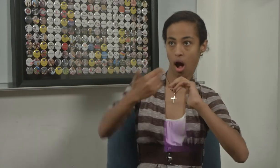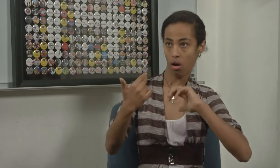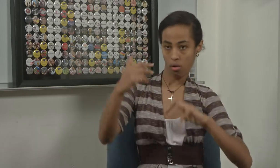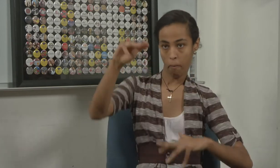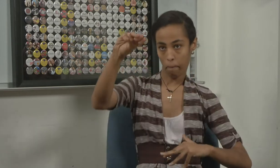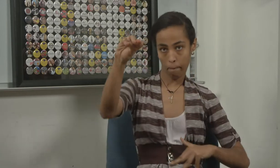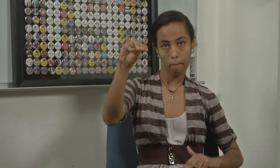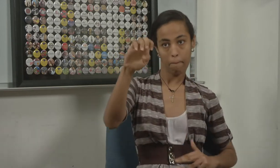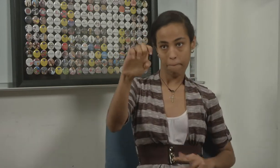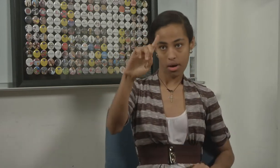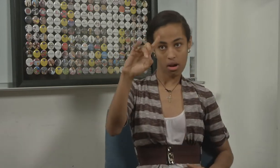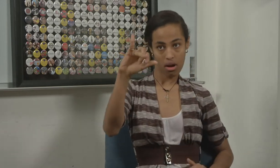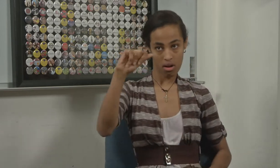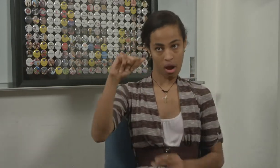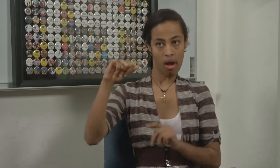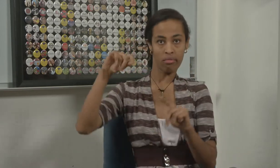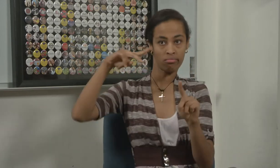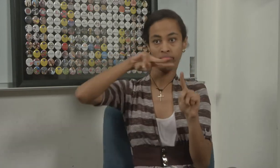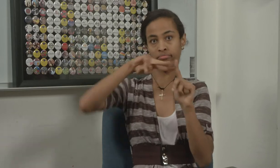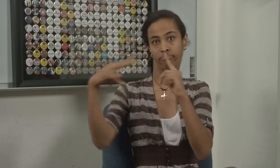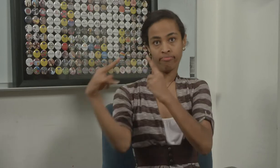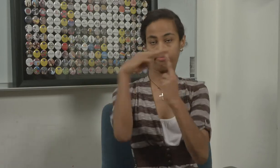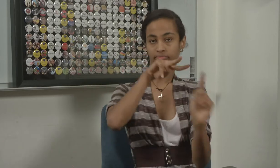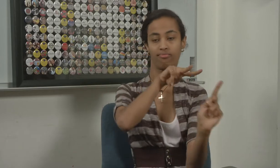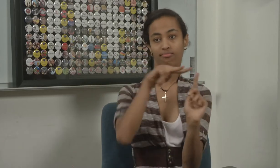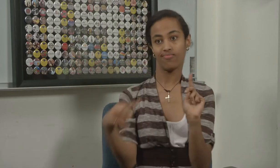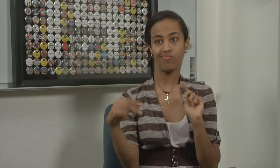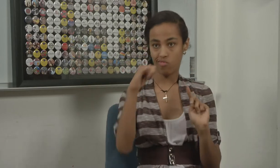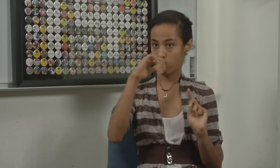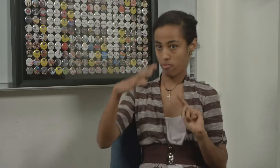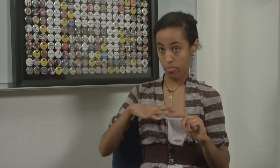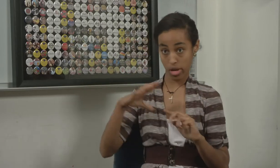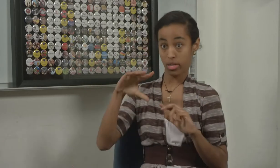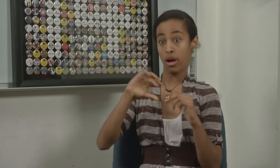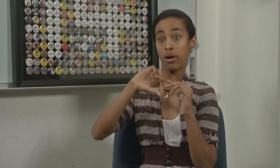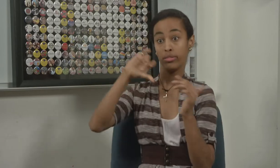From that analysis, we create the button project